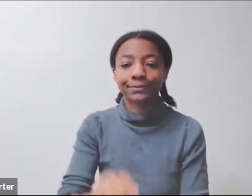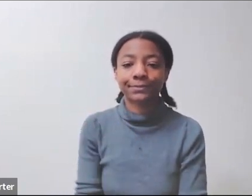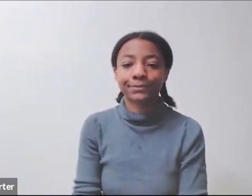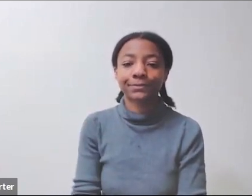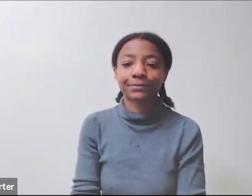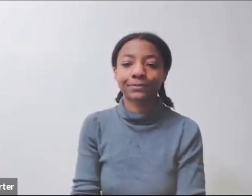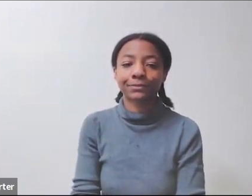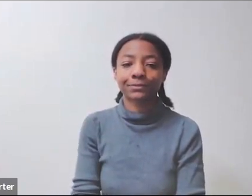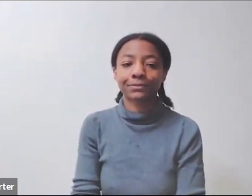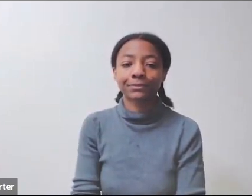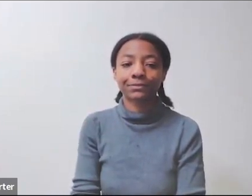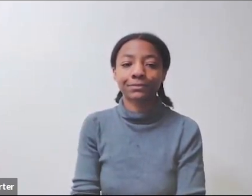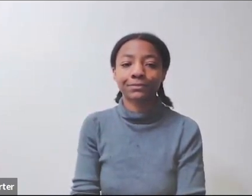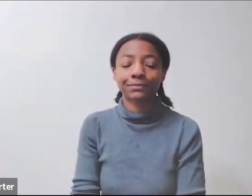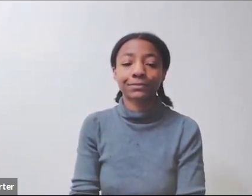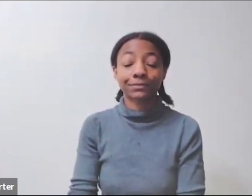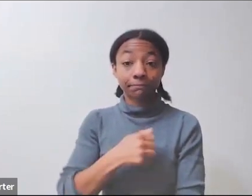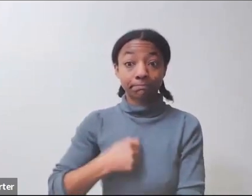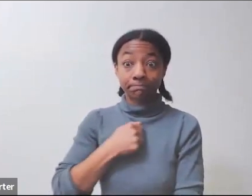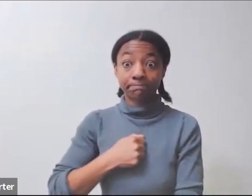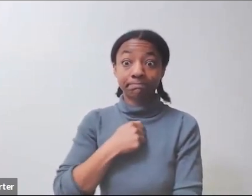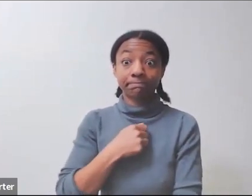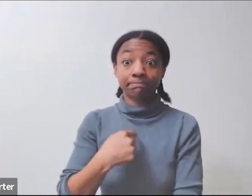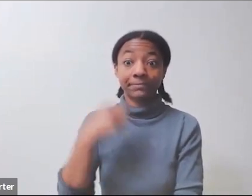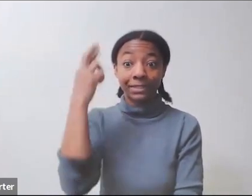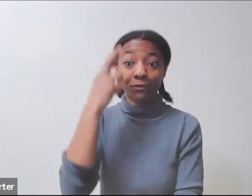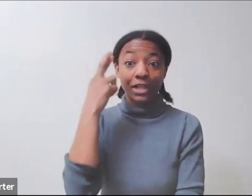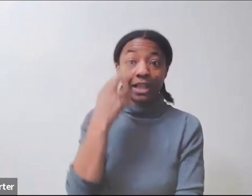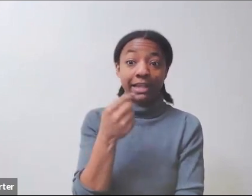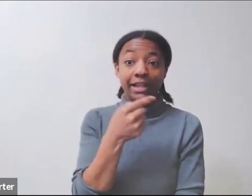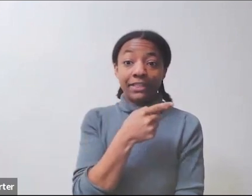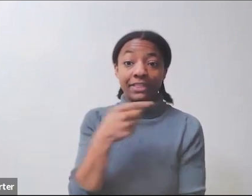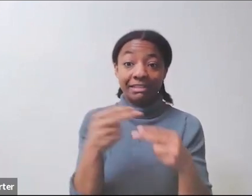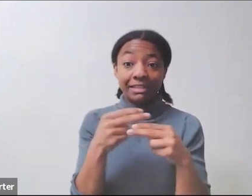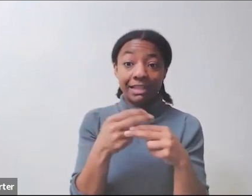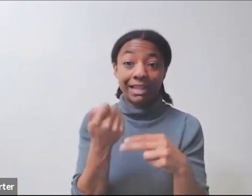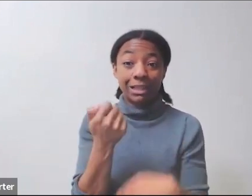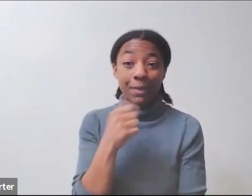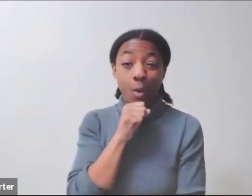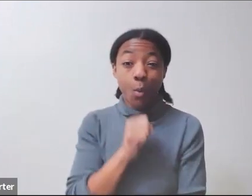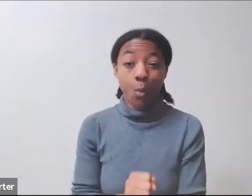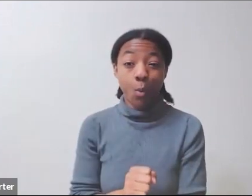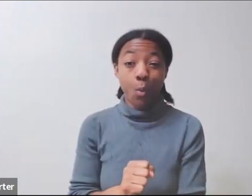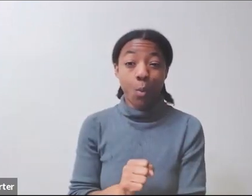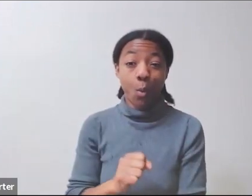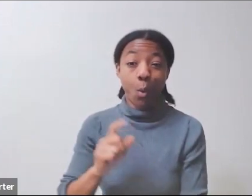that this is an older slide. I provided a little more information about different ways that I have gotten